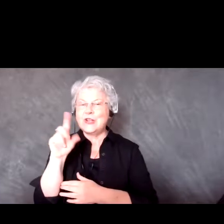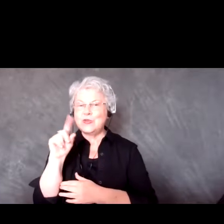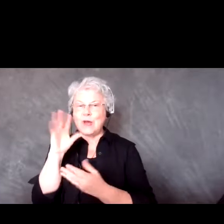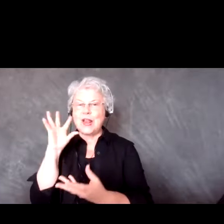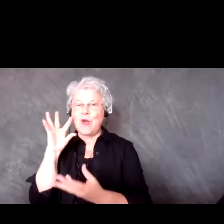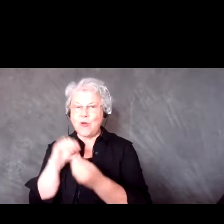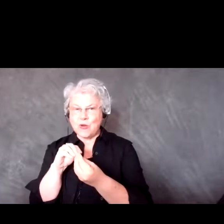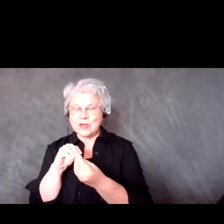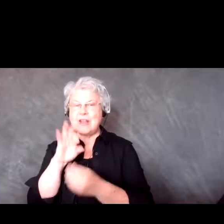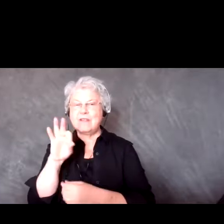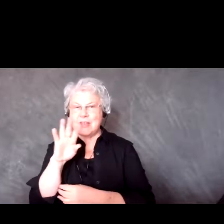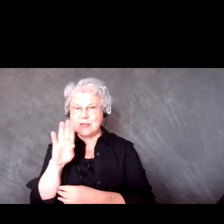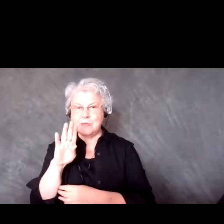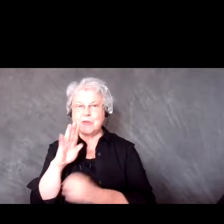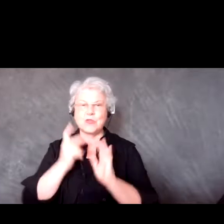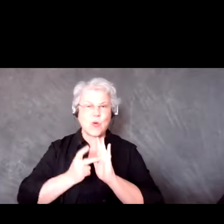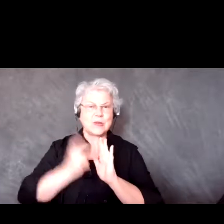so I will double the amount of participation I’m able to get.